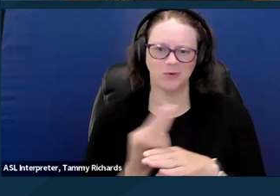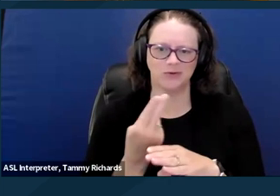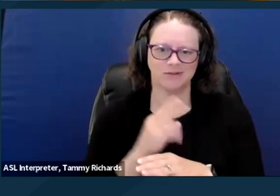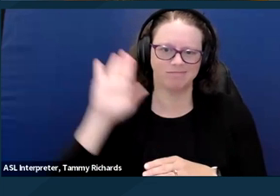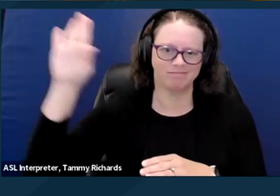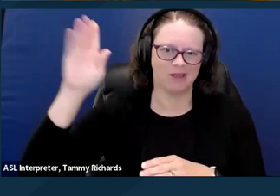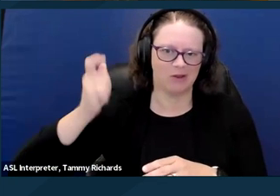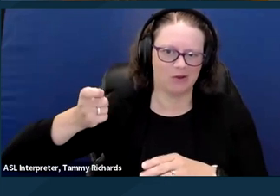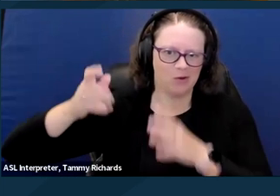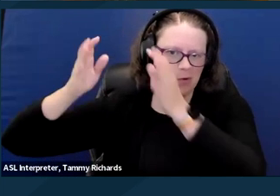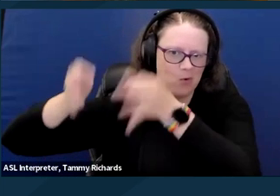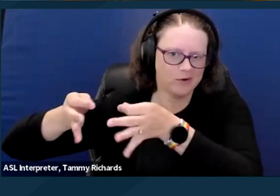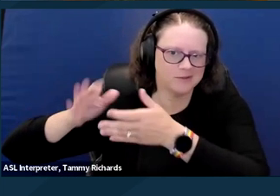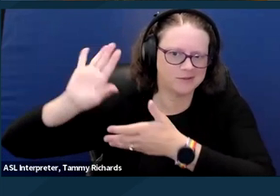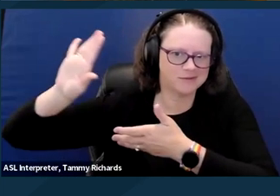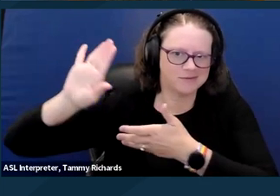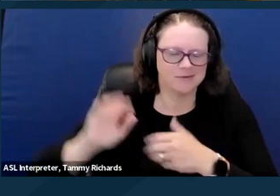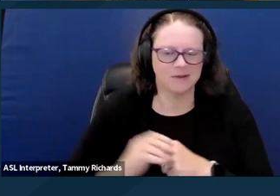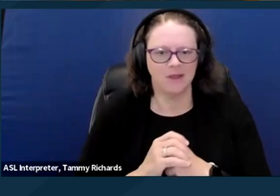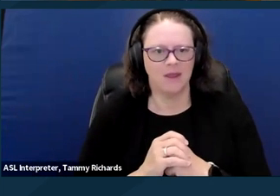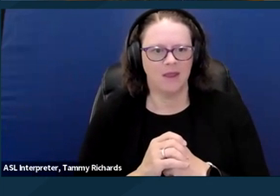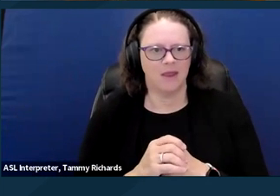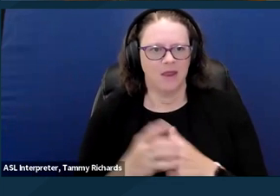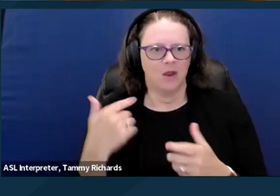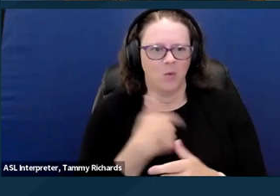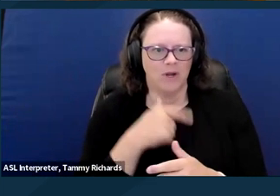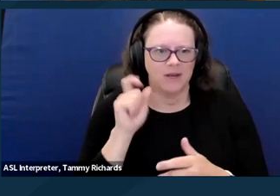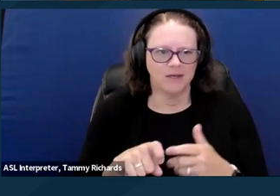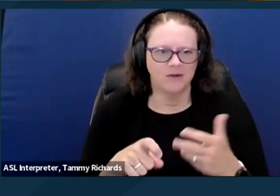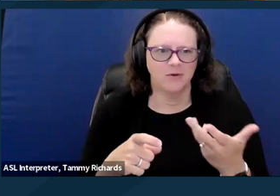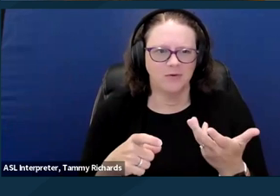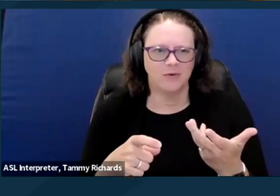De-siloing our various movements and streamlining our efforts and discourse